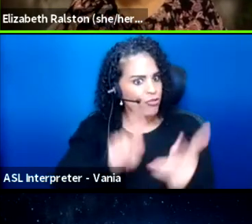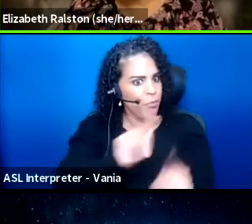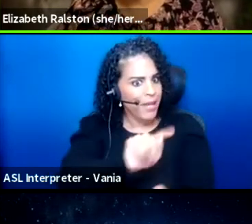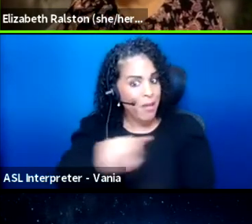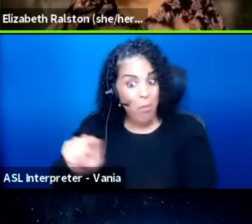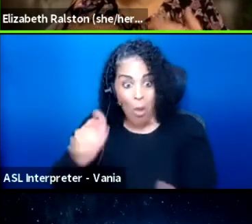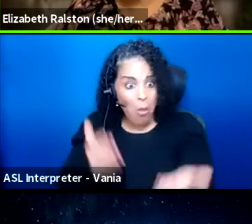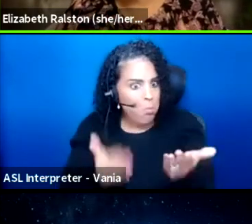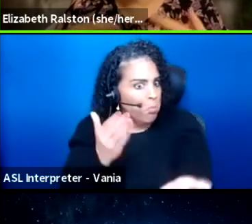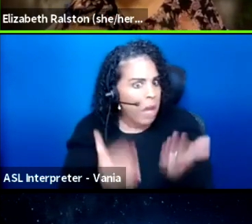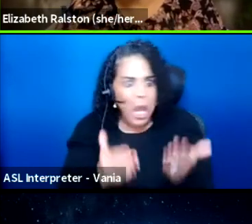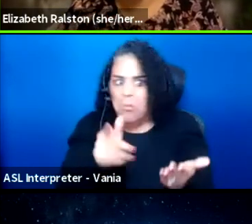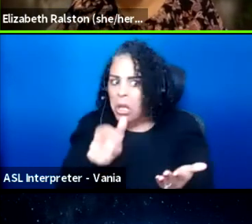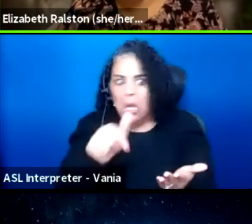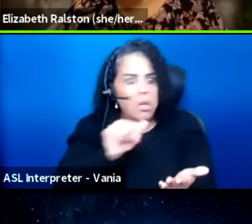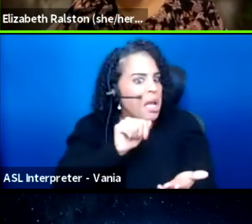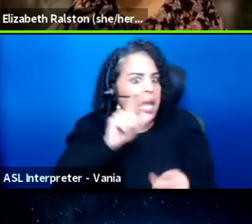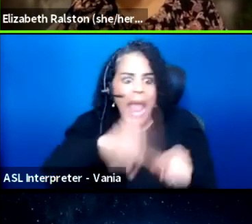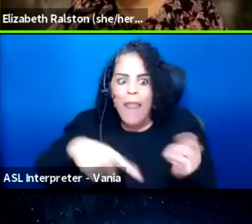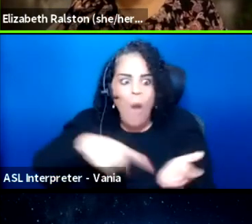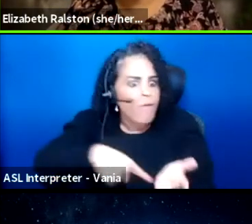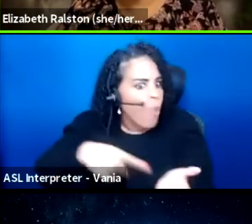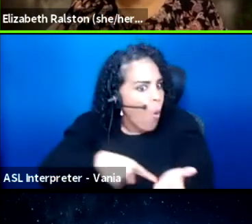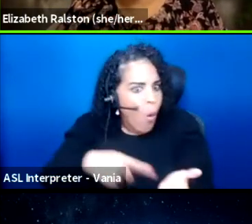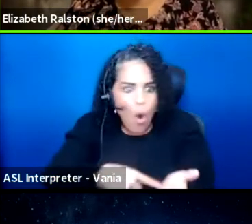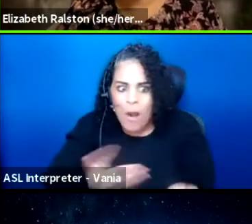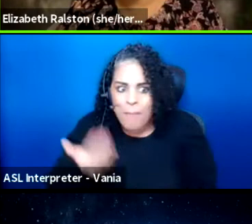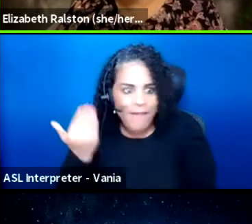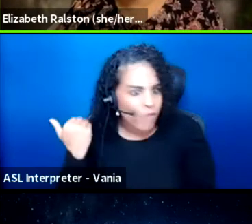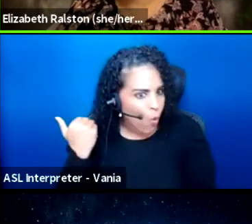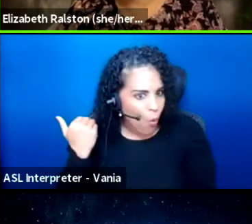have otherwise have thought to go to theater.